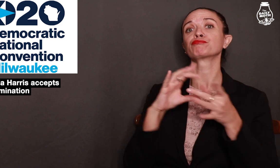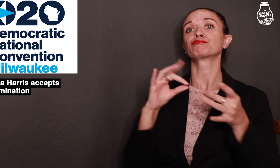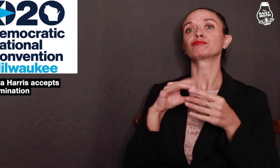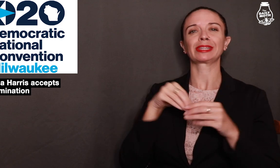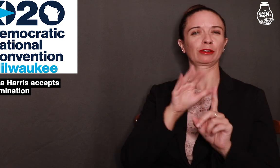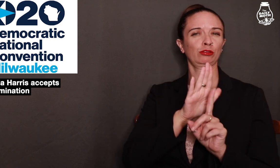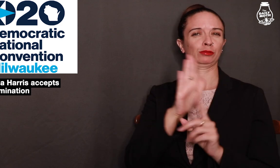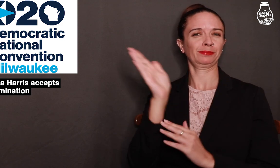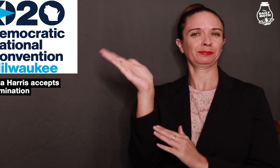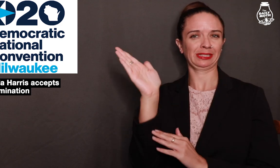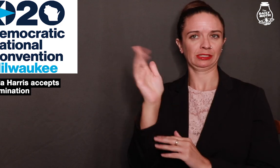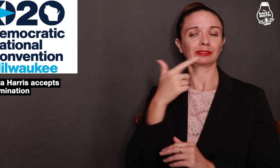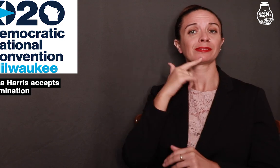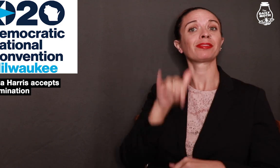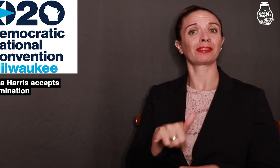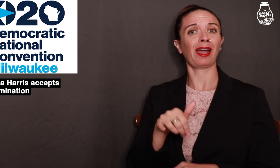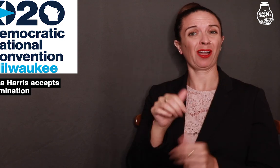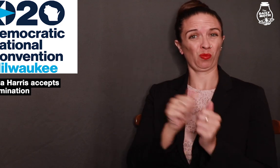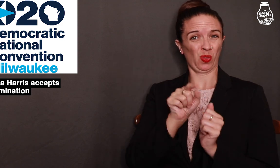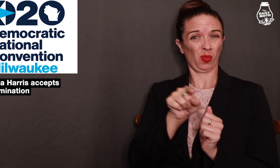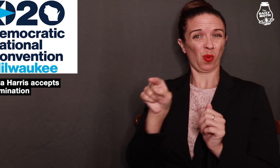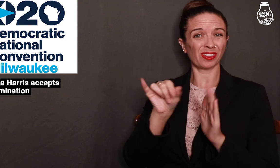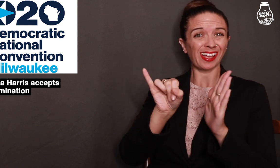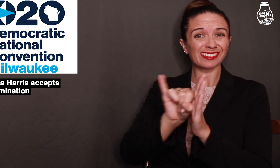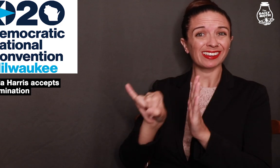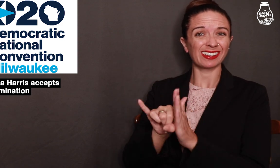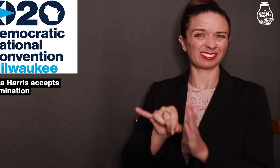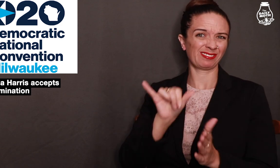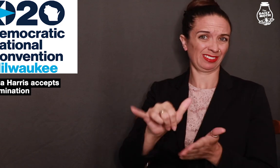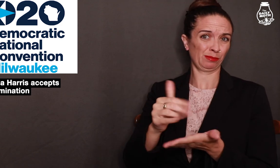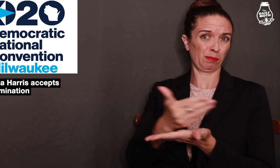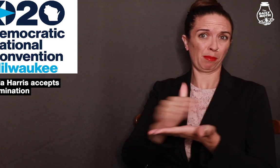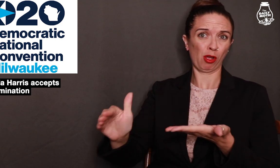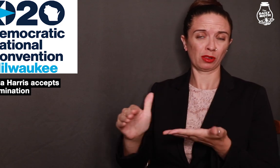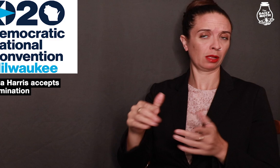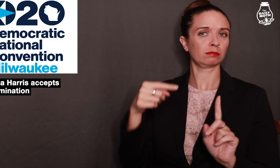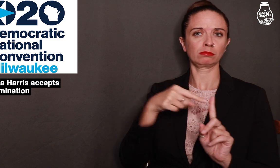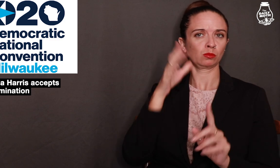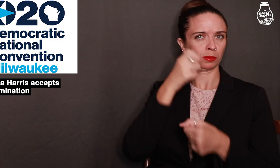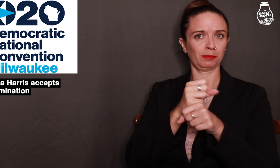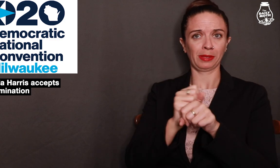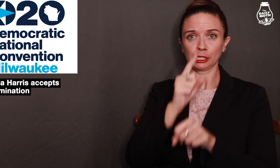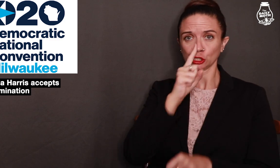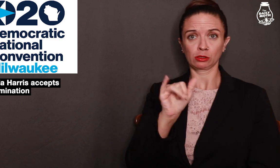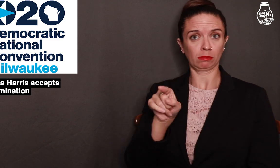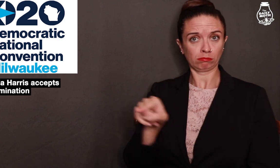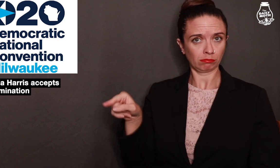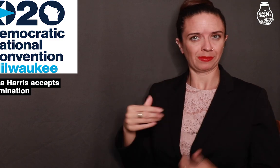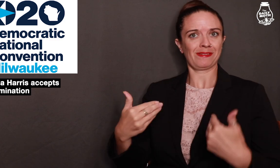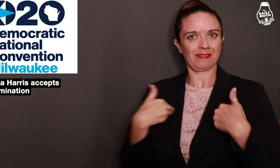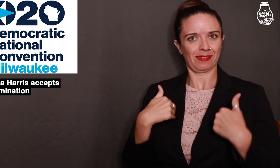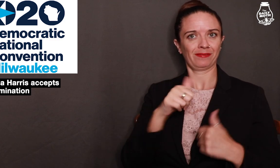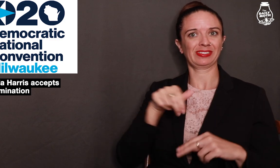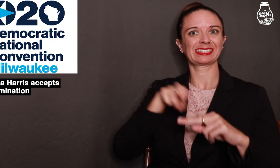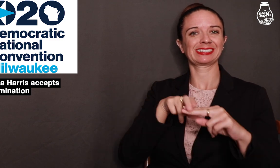She said in her speech that she would make sure those with identities that were marginalized would have